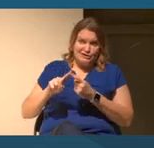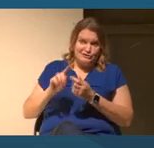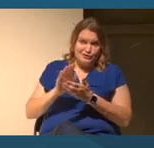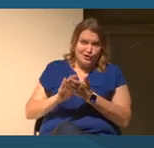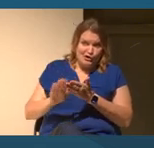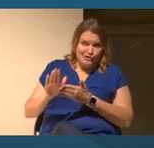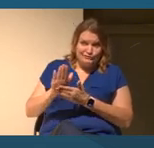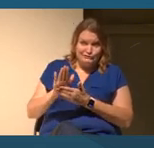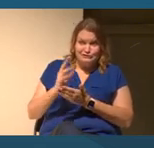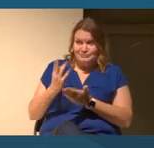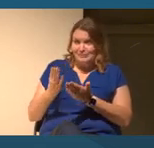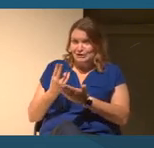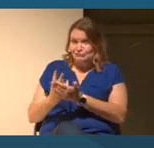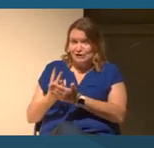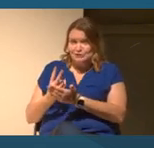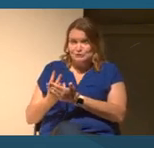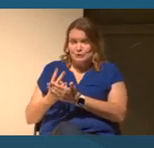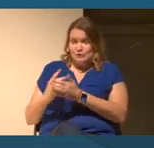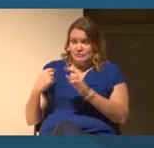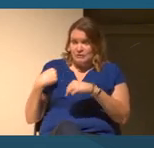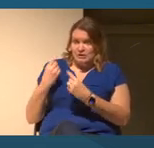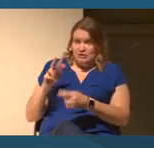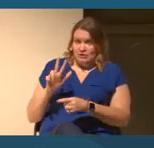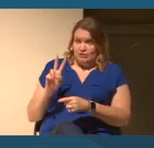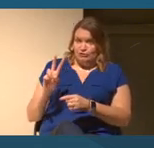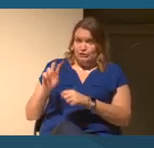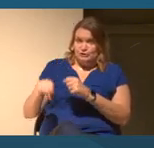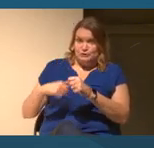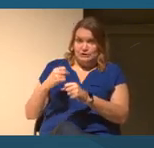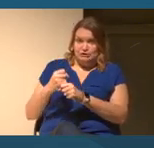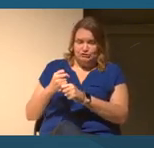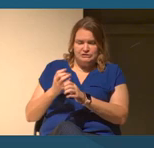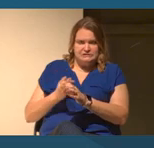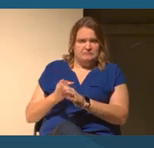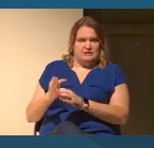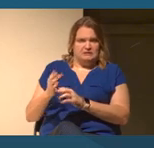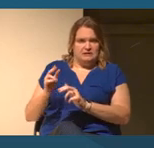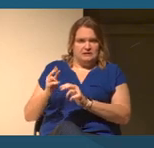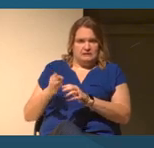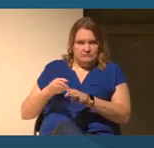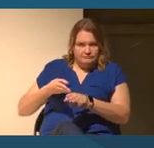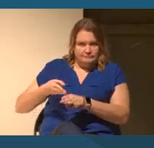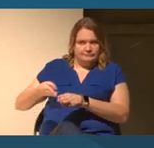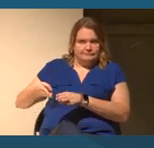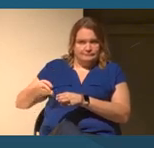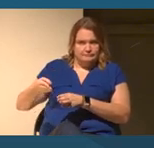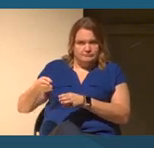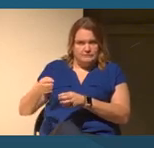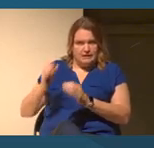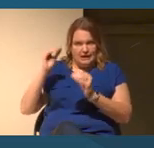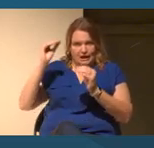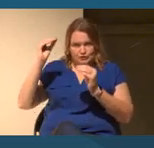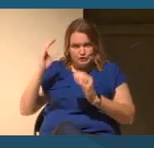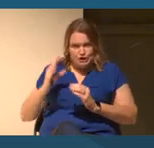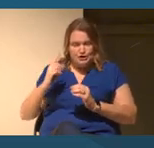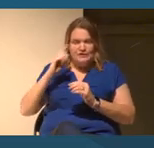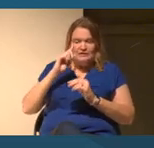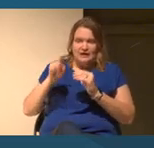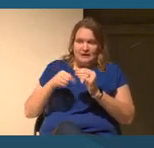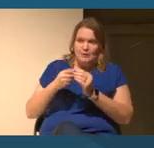I spent the last 32 years building a career as an educator, thinking about the Philippines and its relationship to empire.